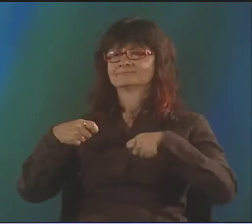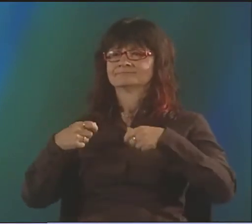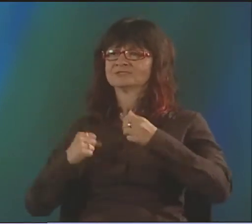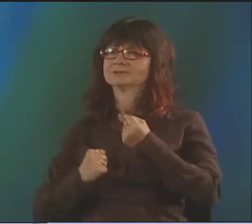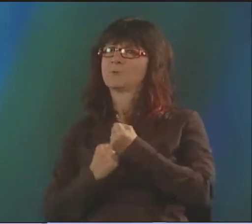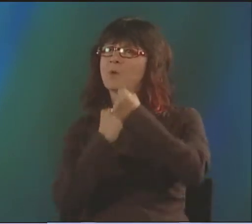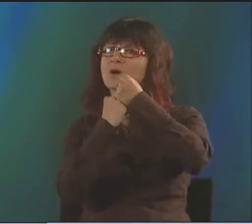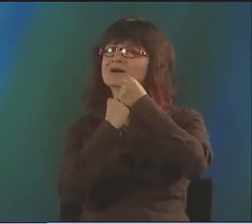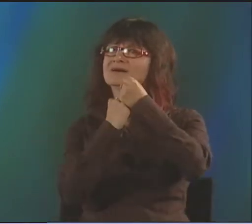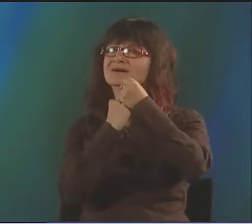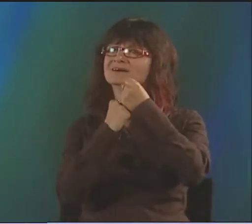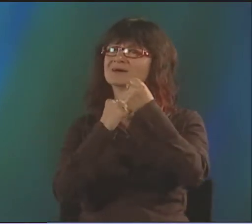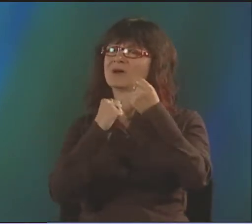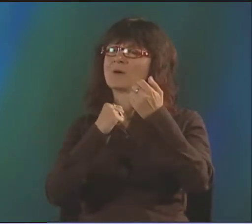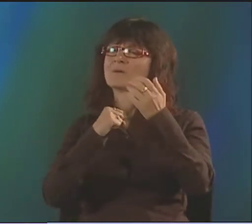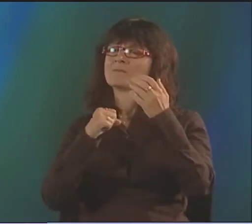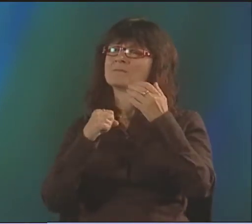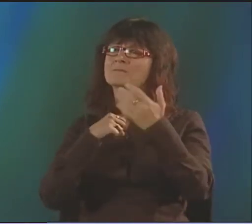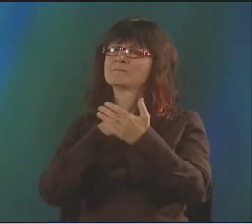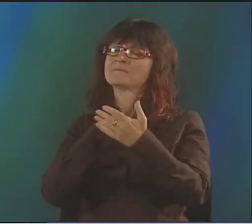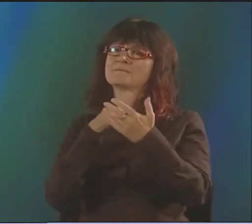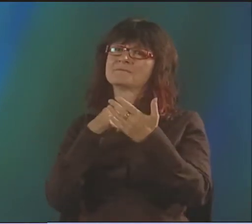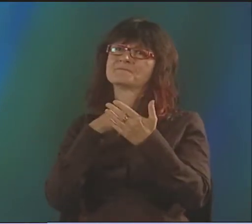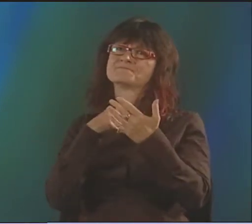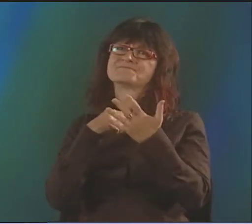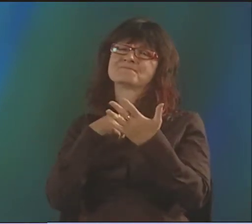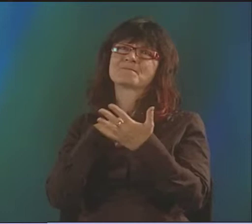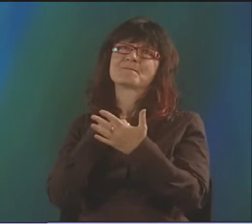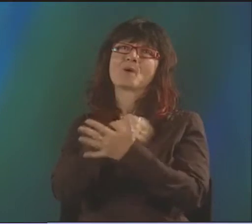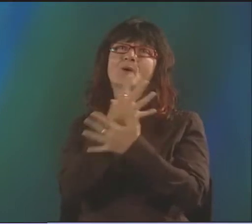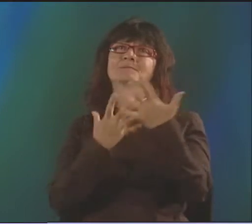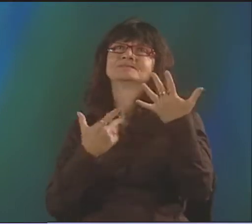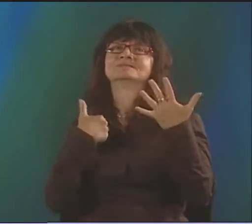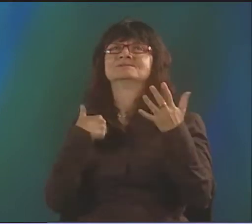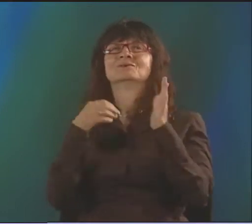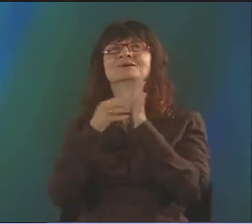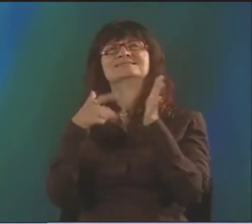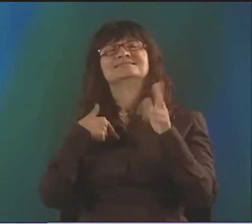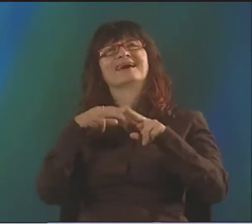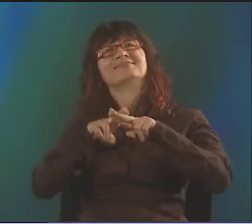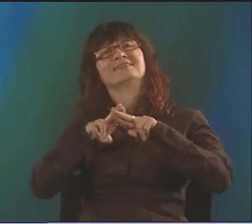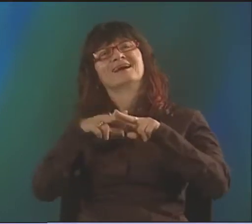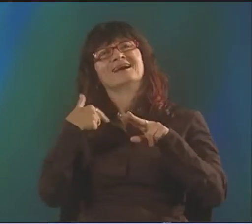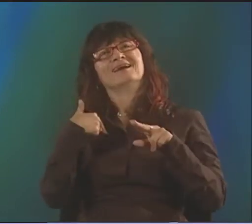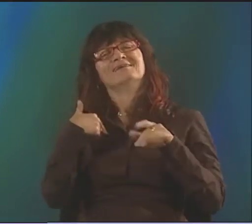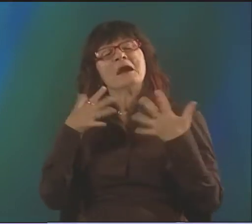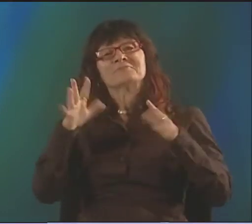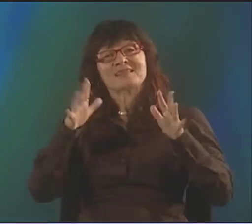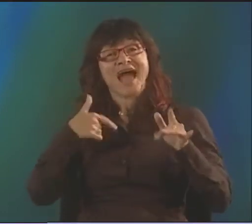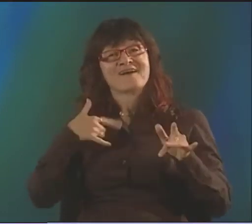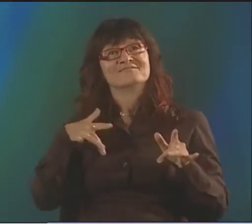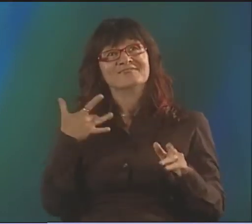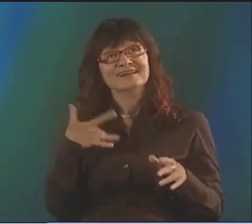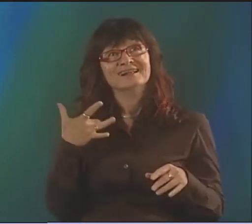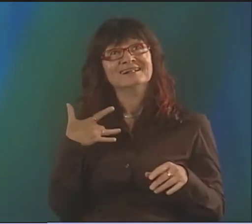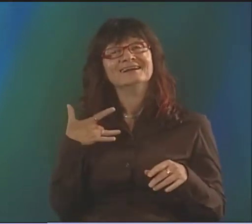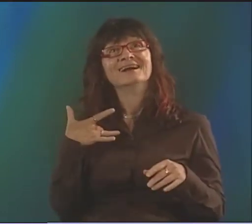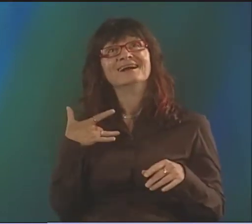I DID GET TAPED DOING SOME PERFORMANCES. AND I THINK THAT COSTUME CHANGES WERE A PART OF THAT PERFORMANCE, THE POEMS.